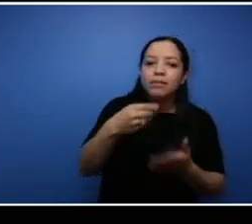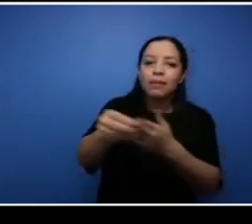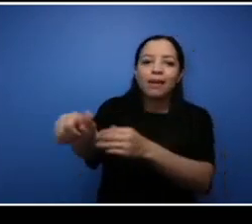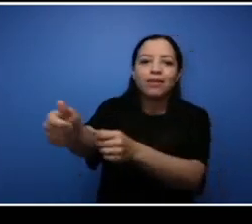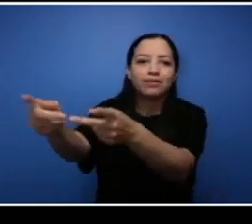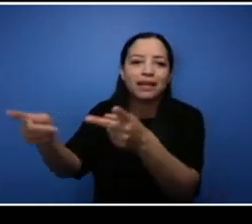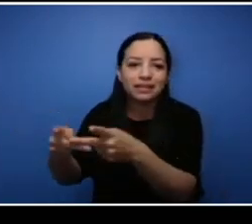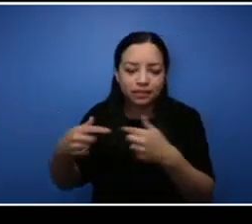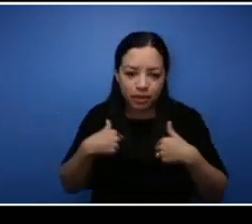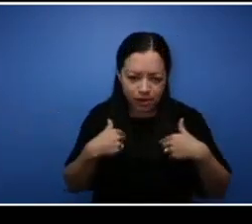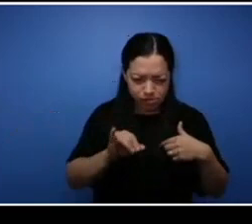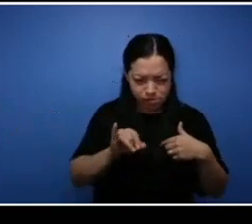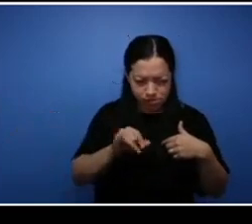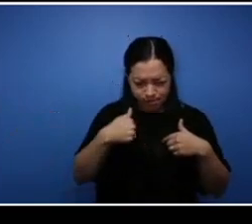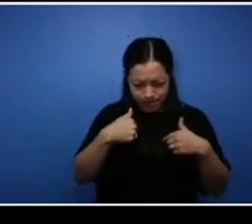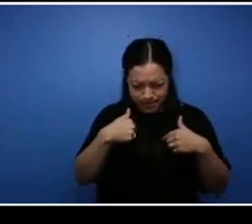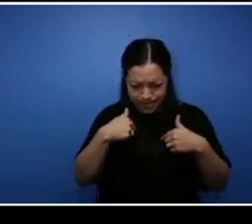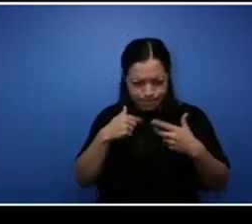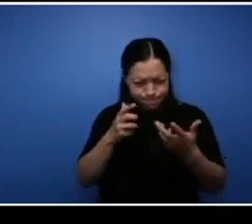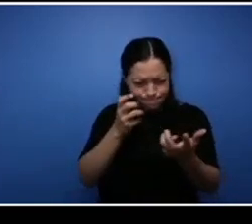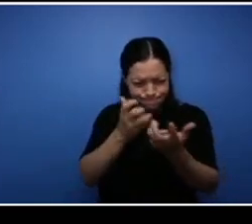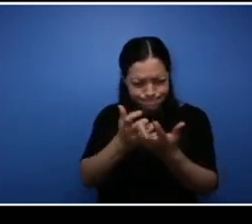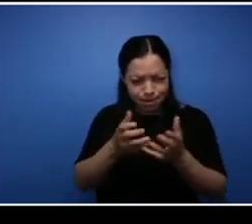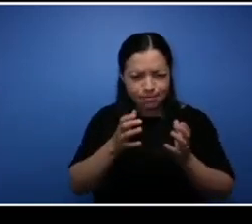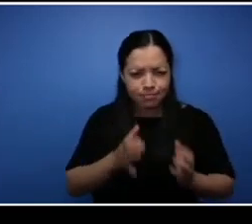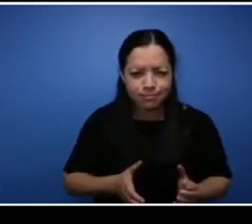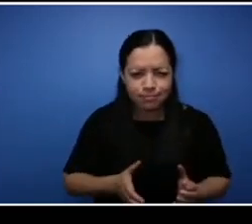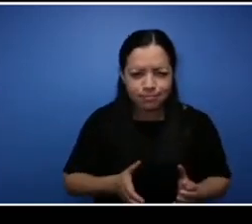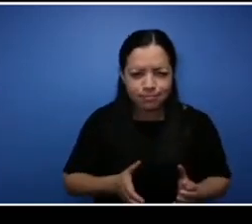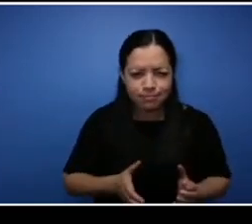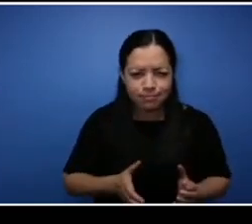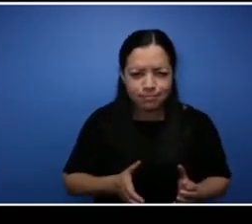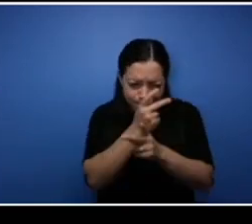kind of figure out what my client base was like, what they wanted from me, what the price